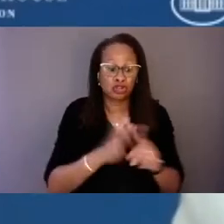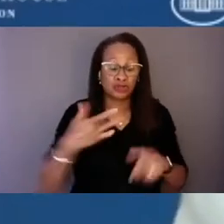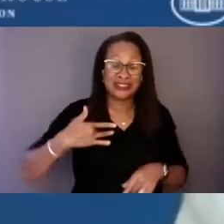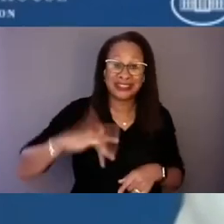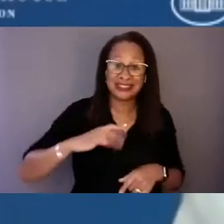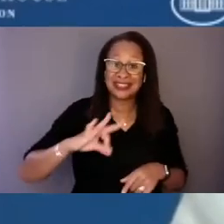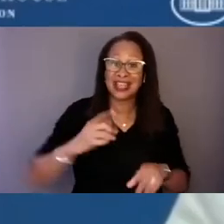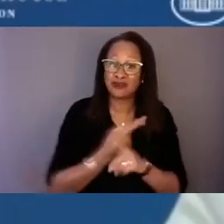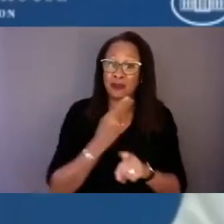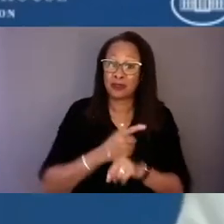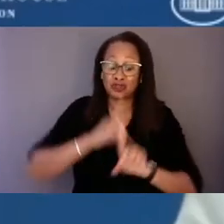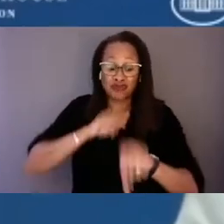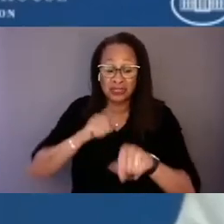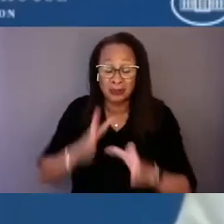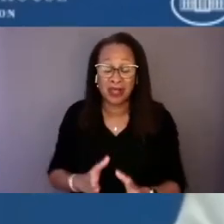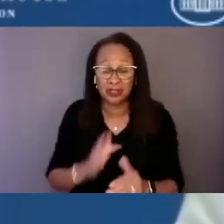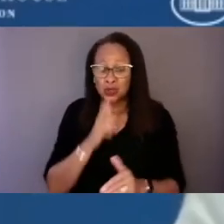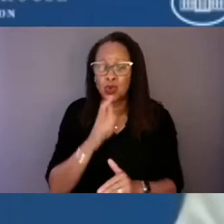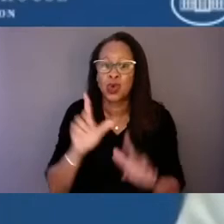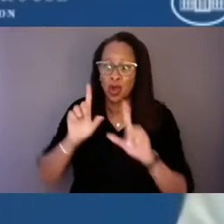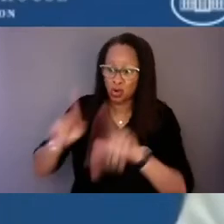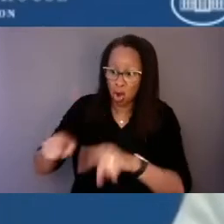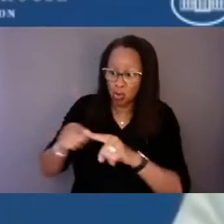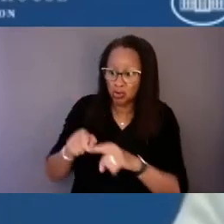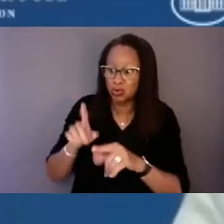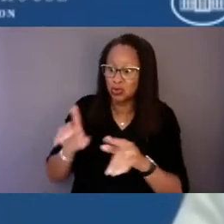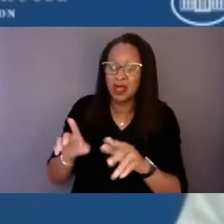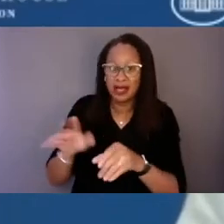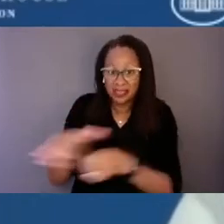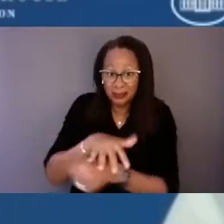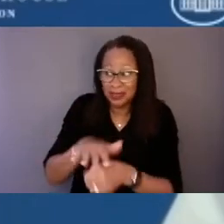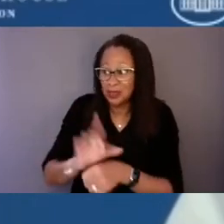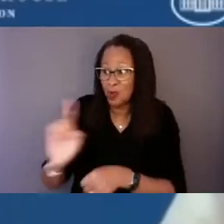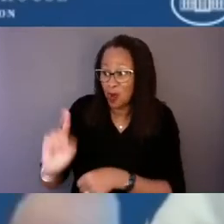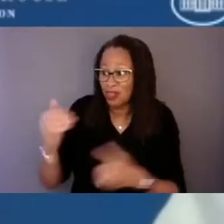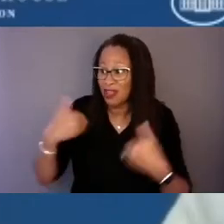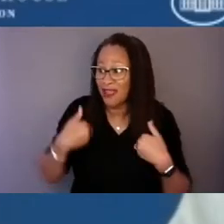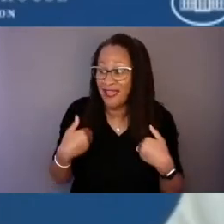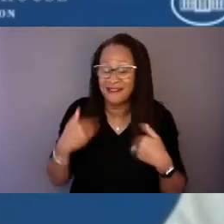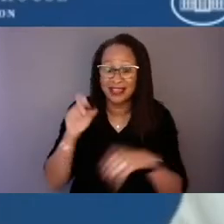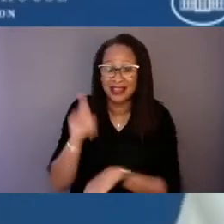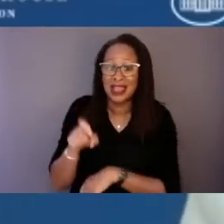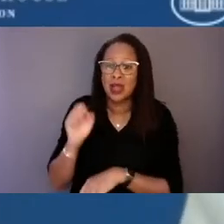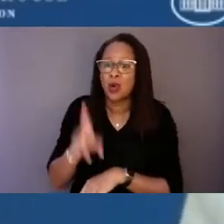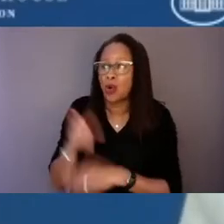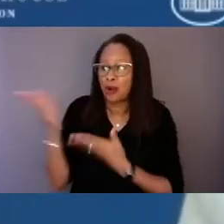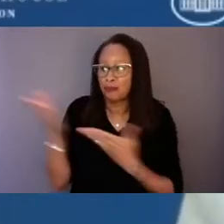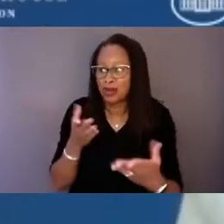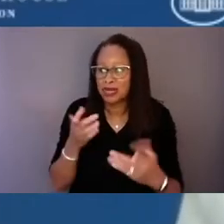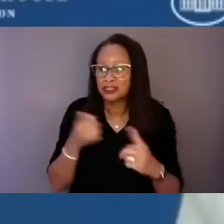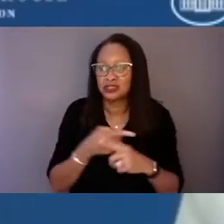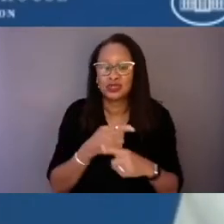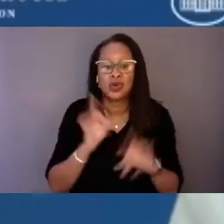who may go to where that individual is in need or bring them to a crisis stabilization facility.